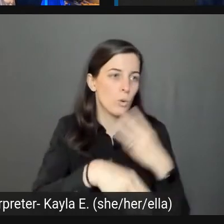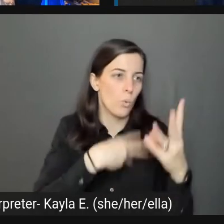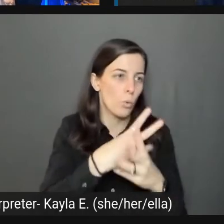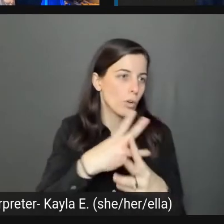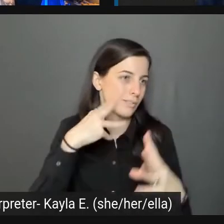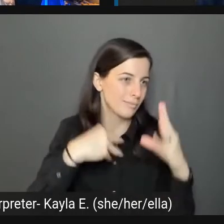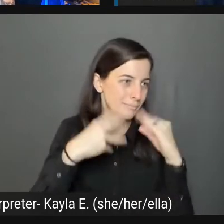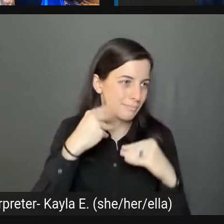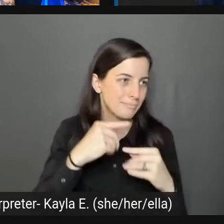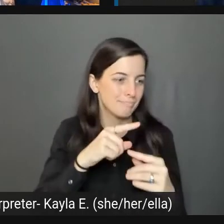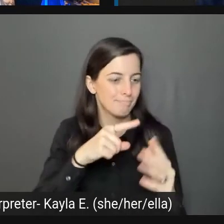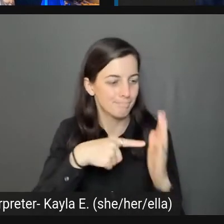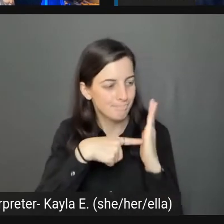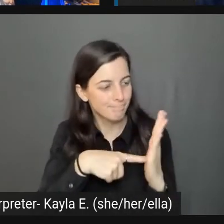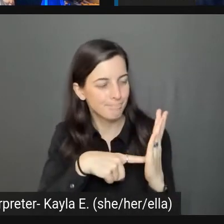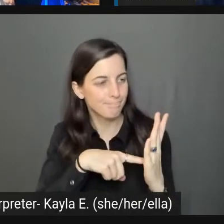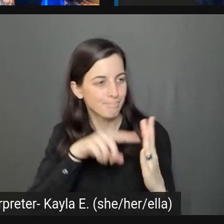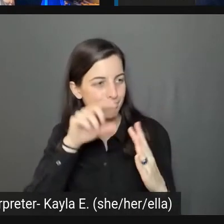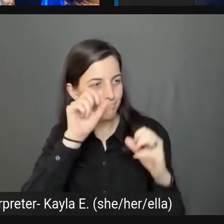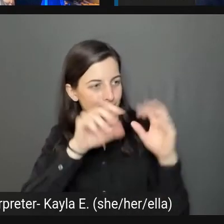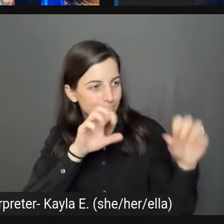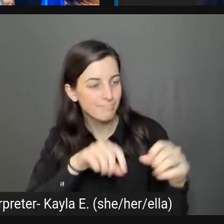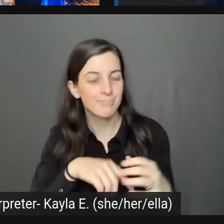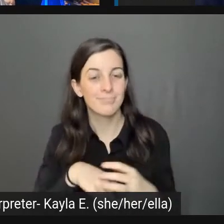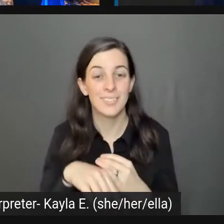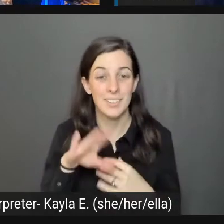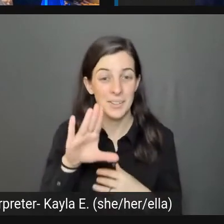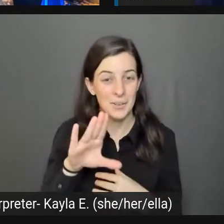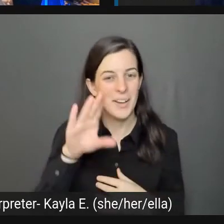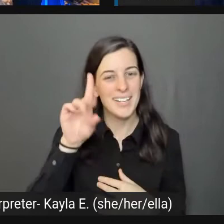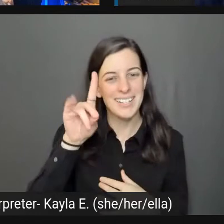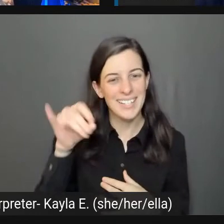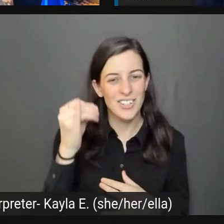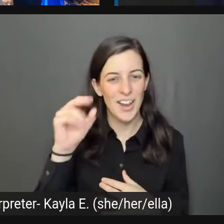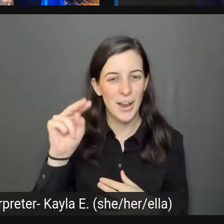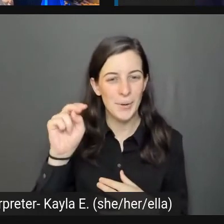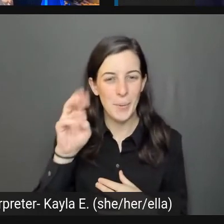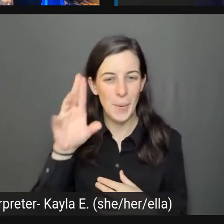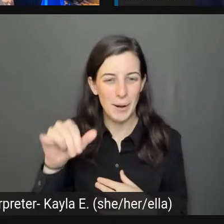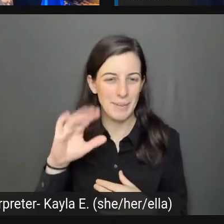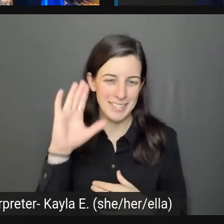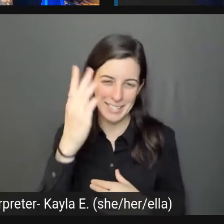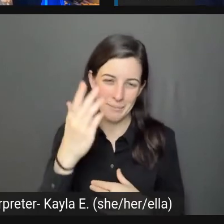and your your DJ Norby seems like a pretty cool dude to hang out with. He's the best, yes.